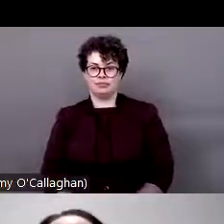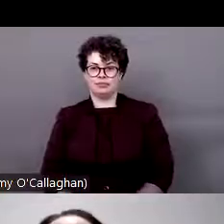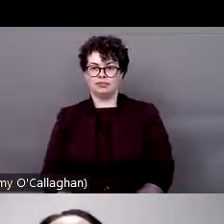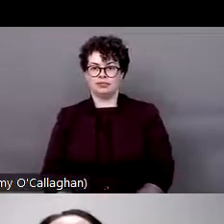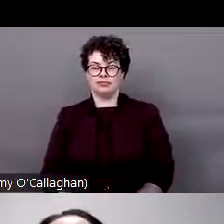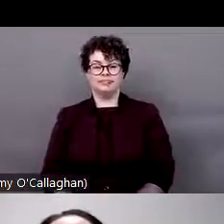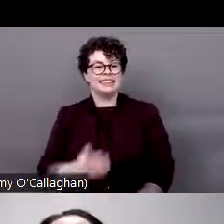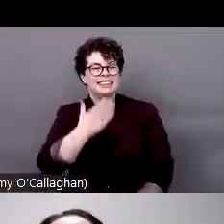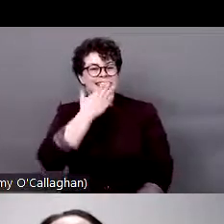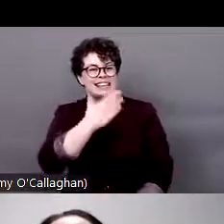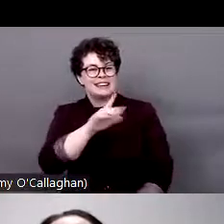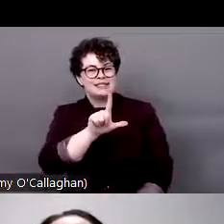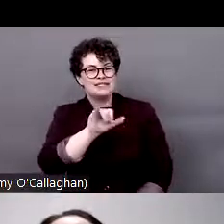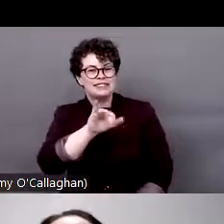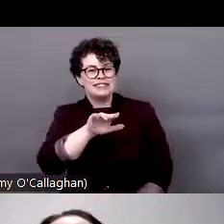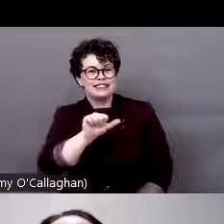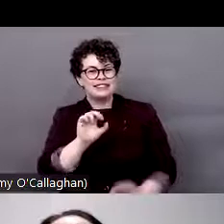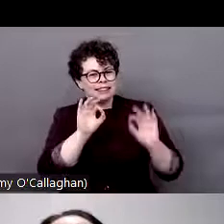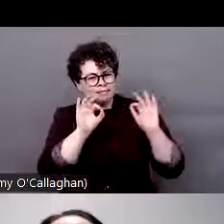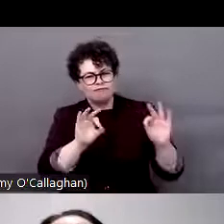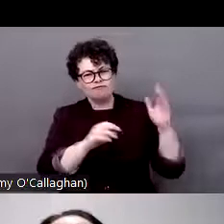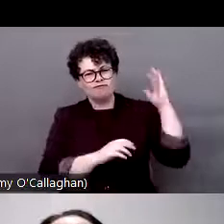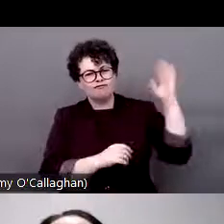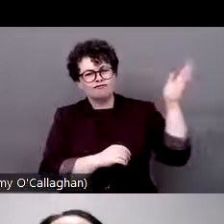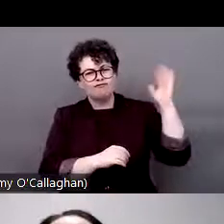very much for your excellent presentation on the situation of